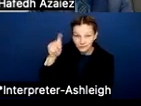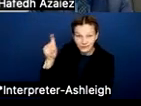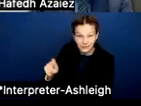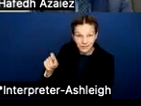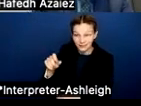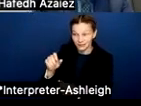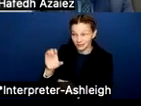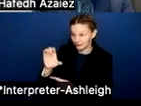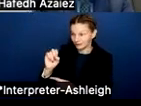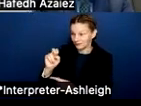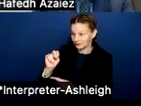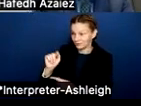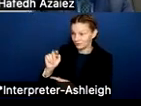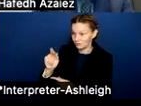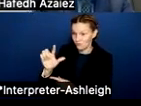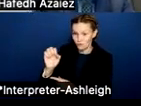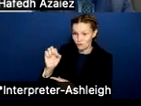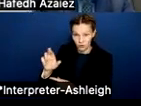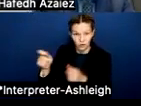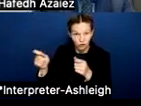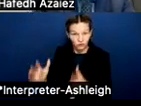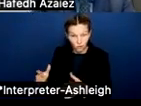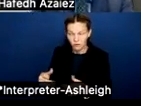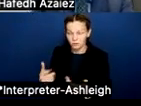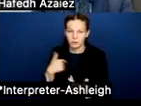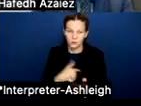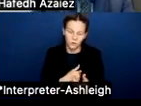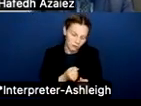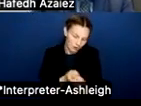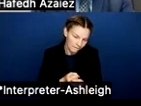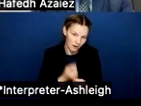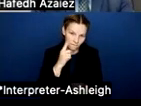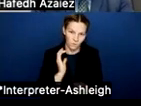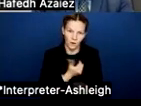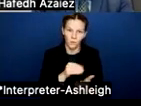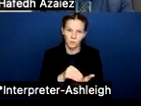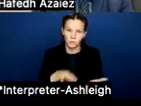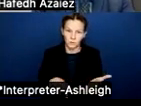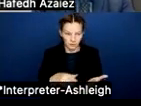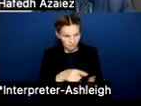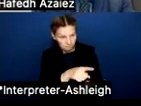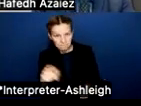I mean we are advocating for our students. And I know a lot of our parents and community members wanna do the same thing. So we wanna, as much as possible,